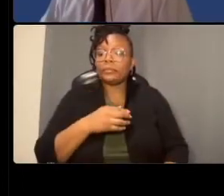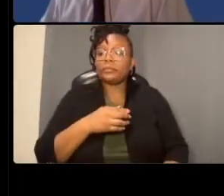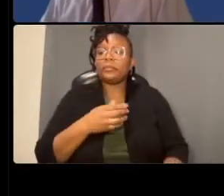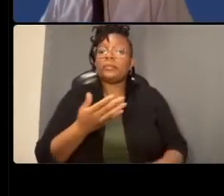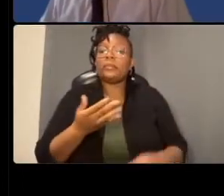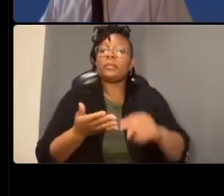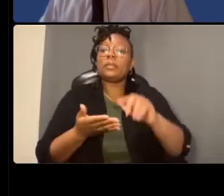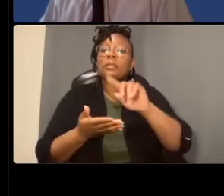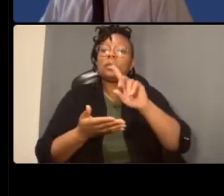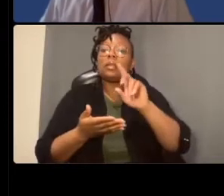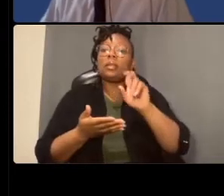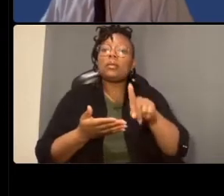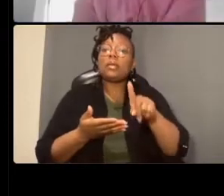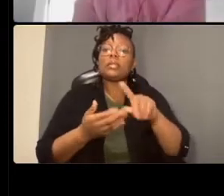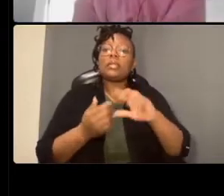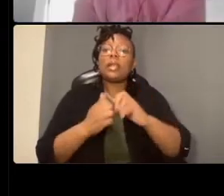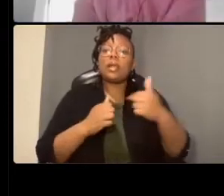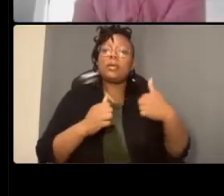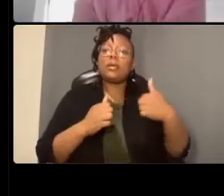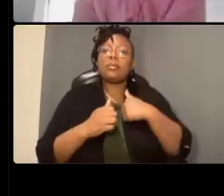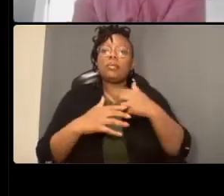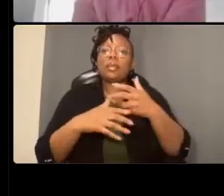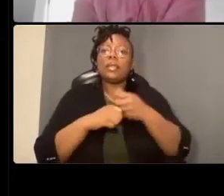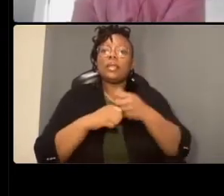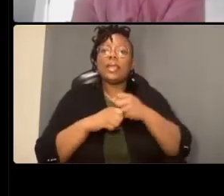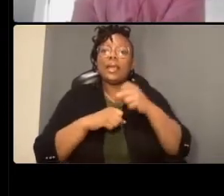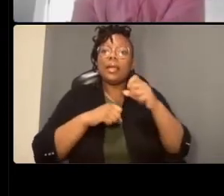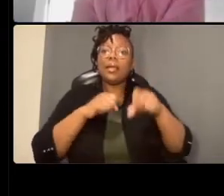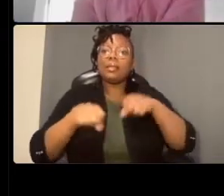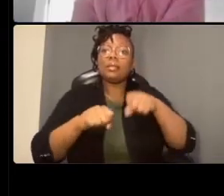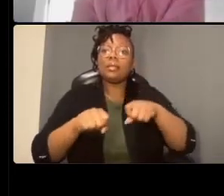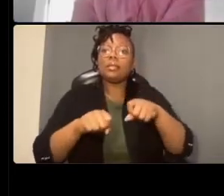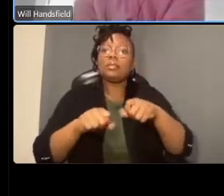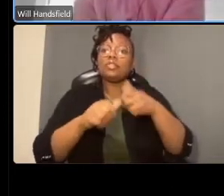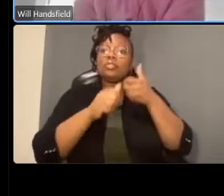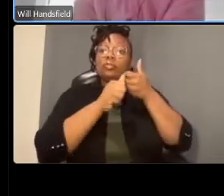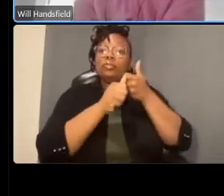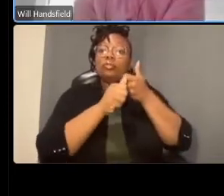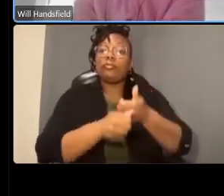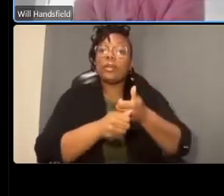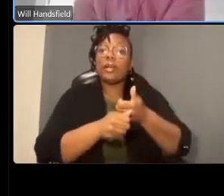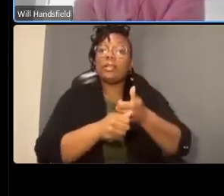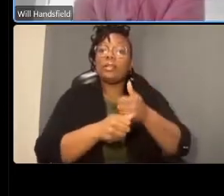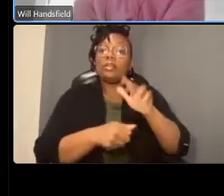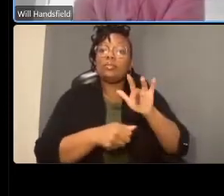cyclists to i think i heard obey at 25 mile fee limits what they're doing to